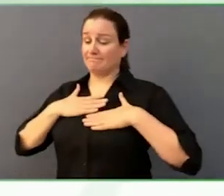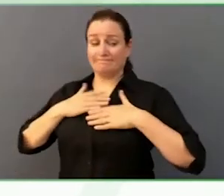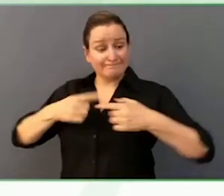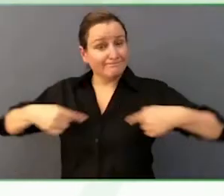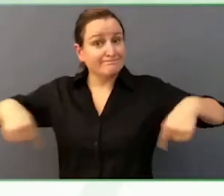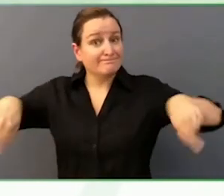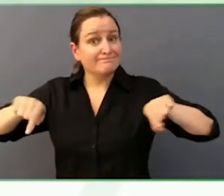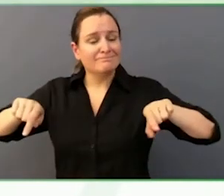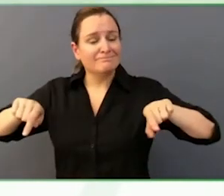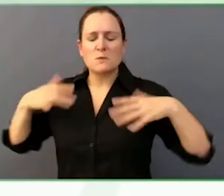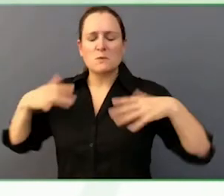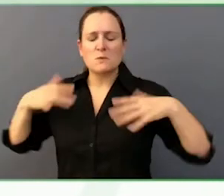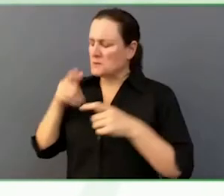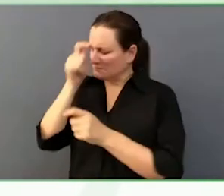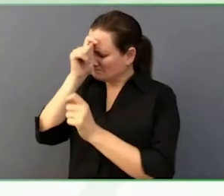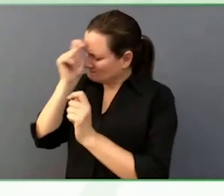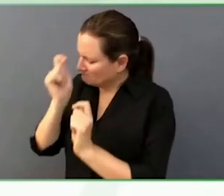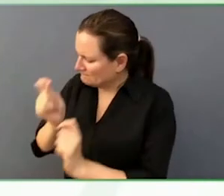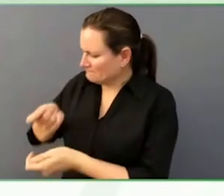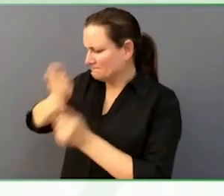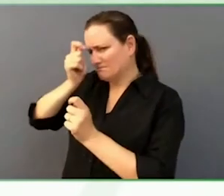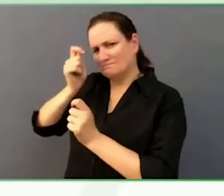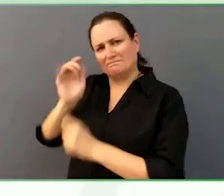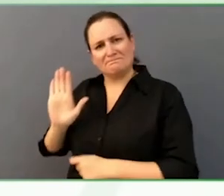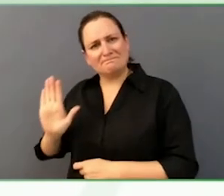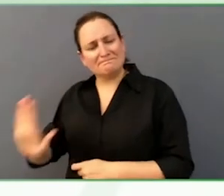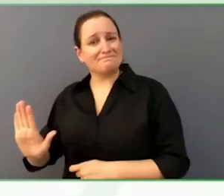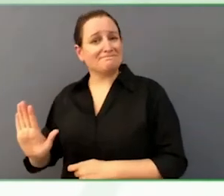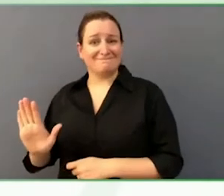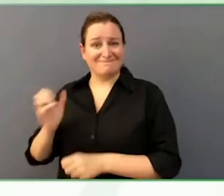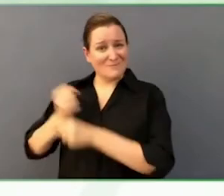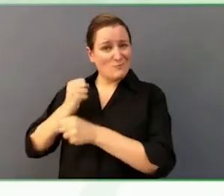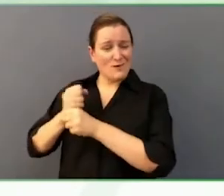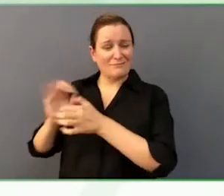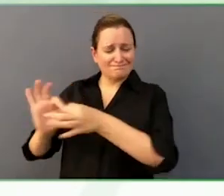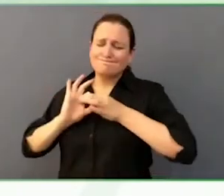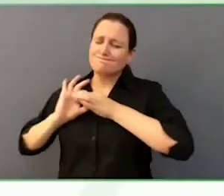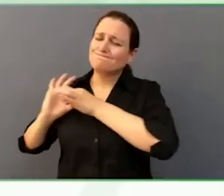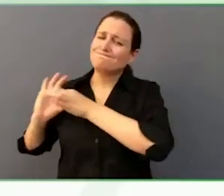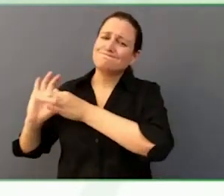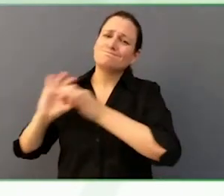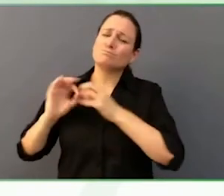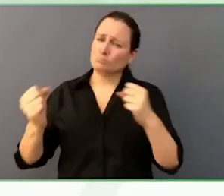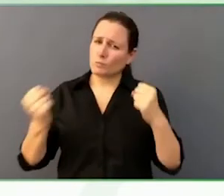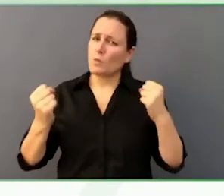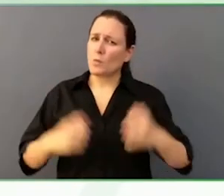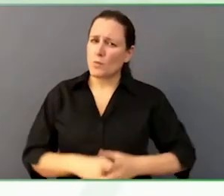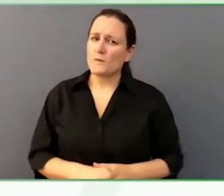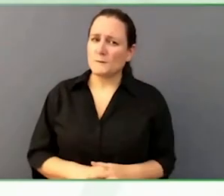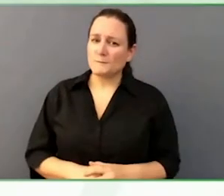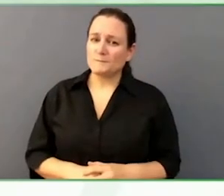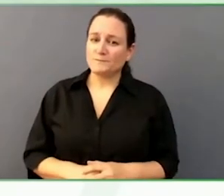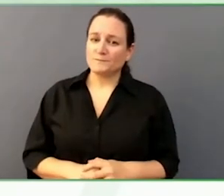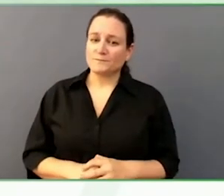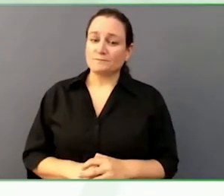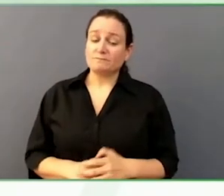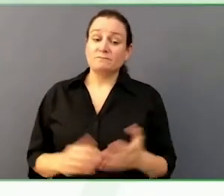those friendship that we have developed, that we are all working together to have this happen, so basically, we sit down several